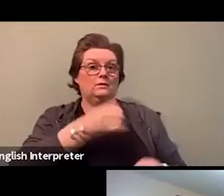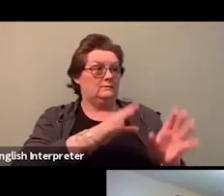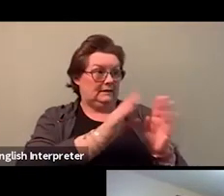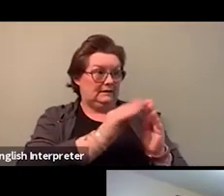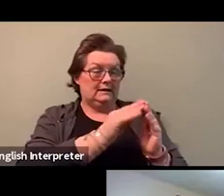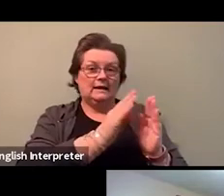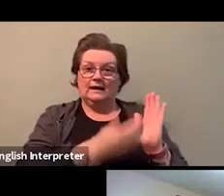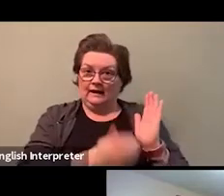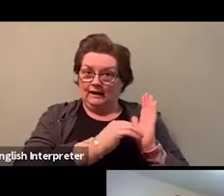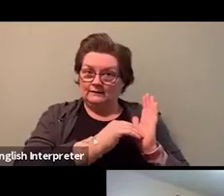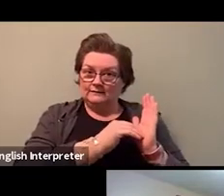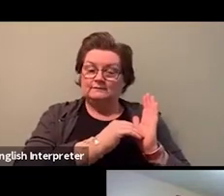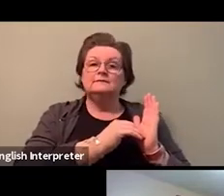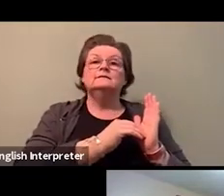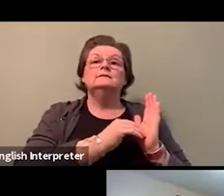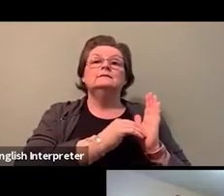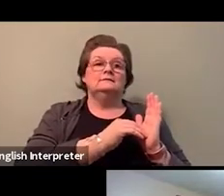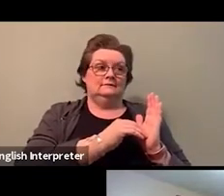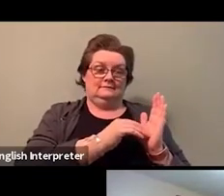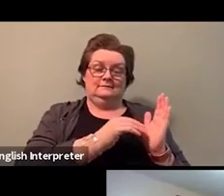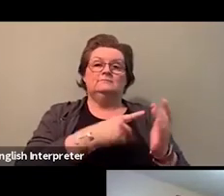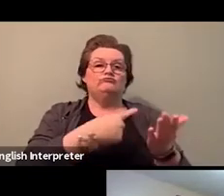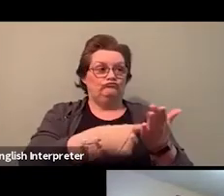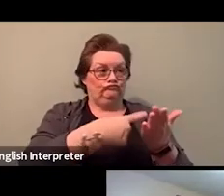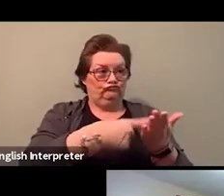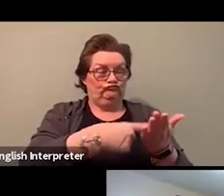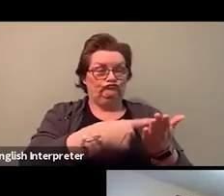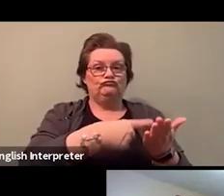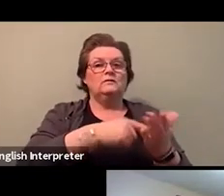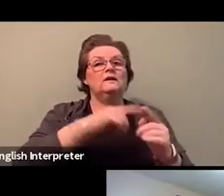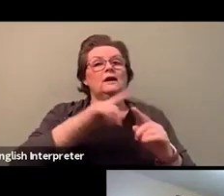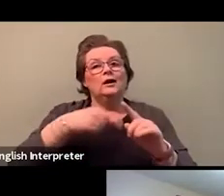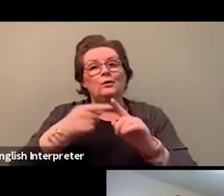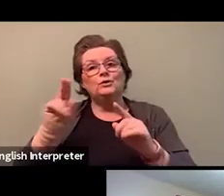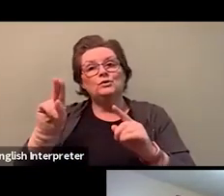for bargaining unit positions. So again, I am so blessed to be here